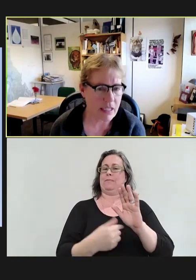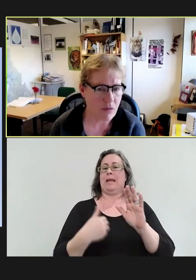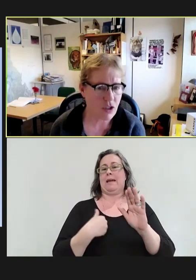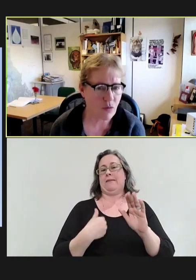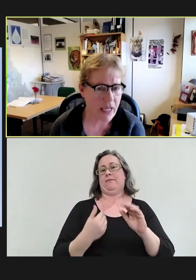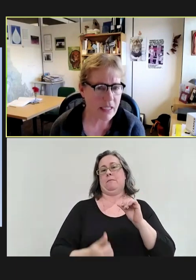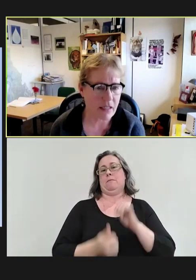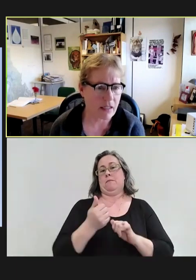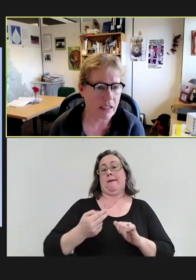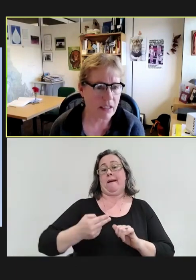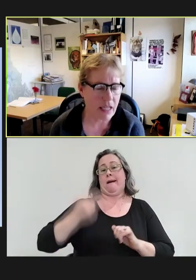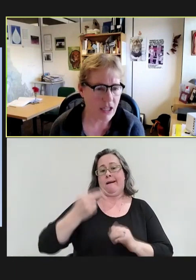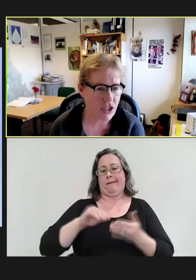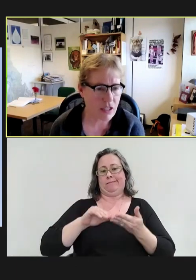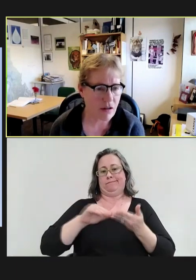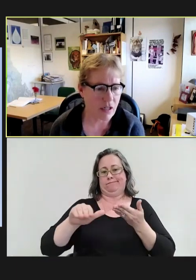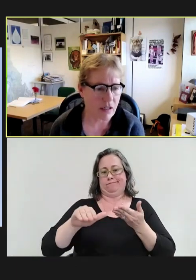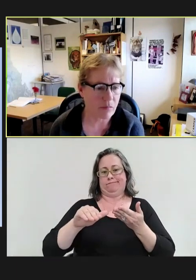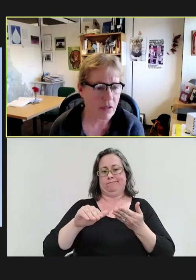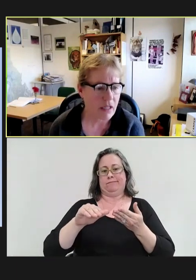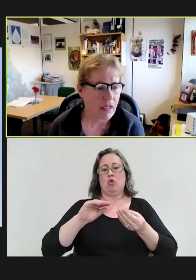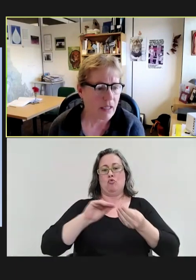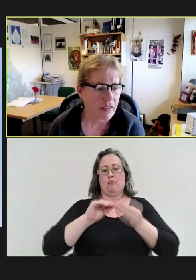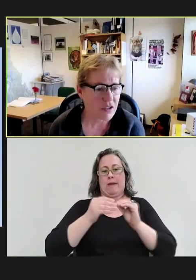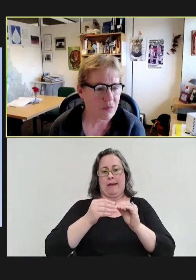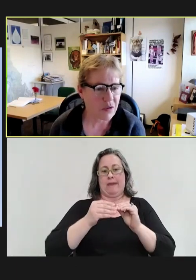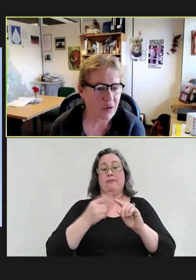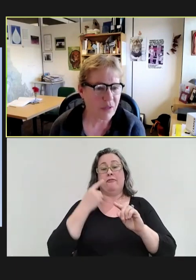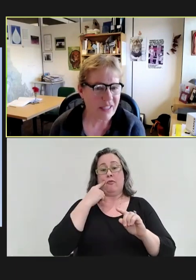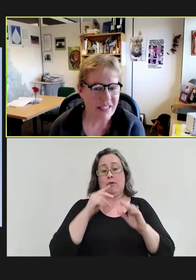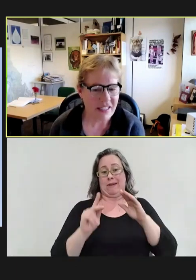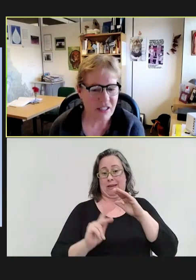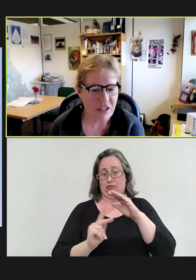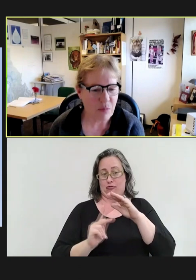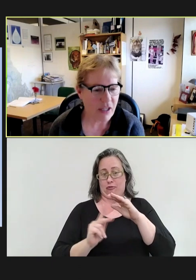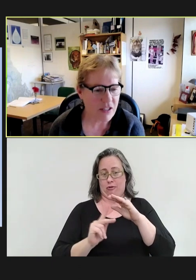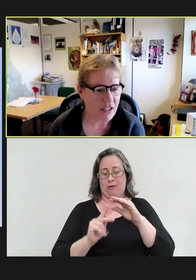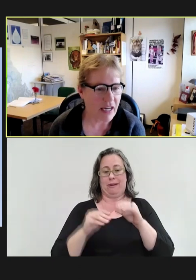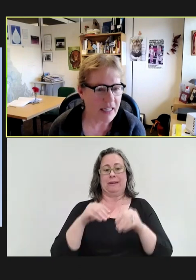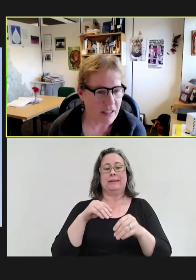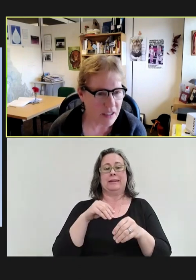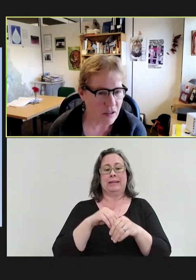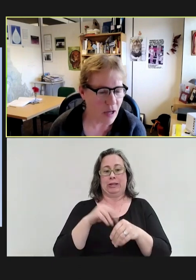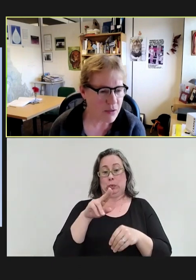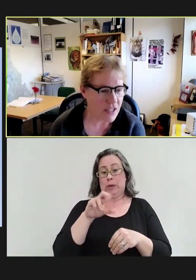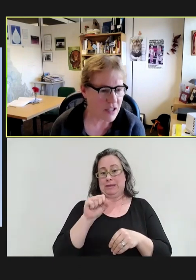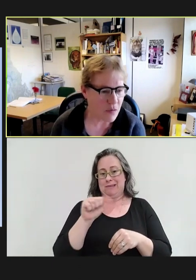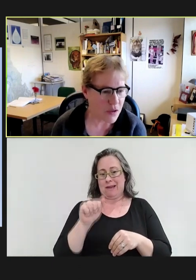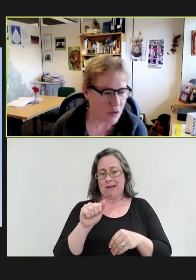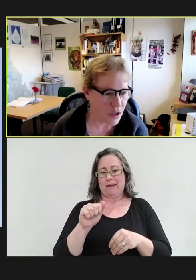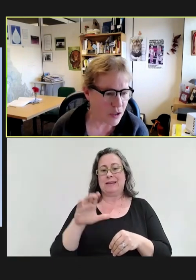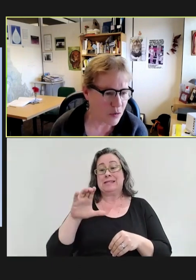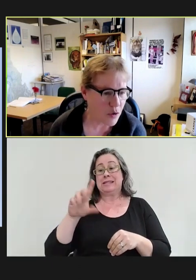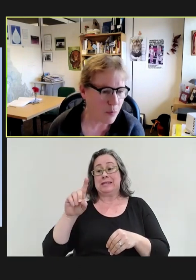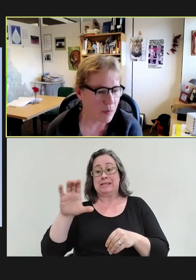exemption rate in the nation. The way CDC displays it kindly lumps us in with a group,